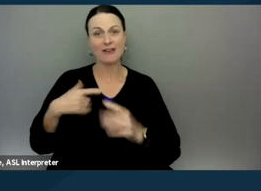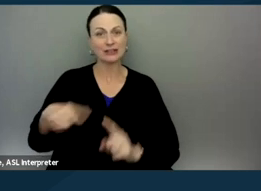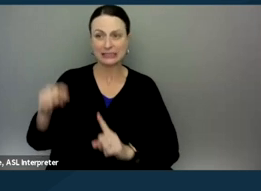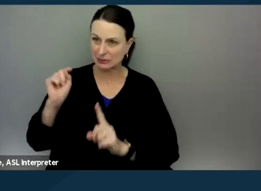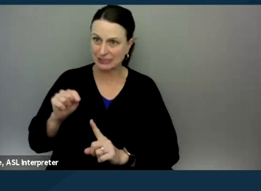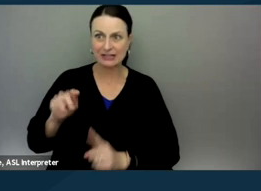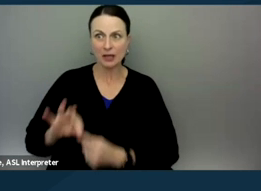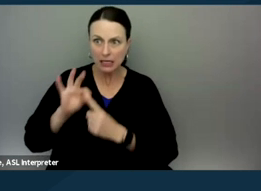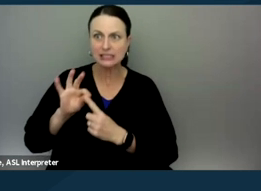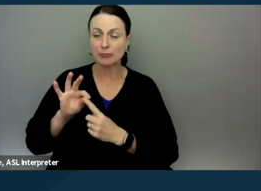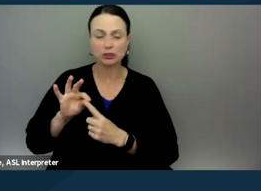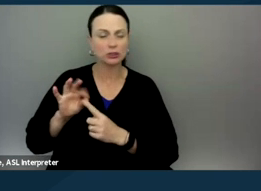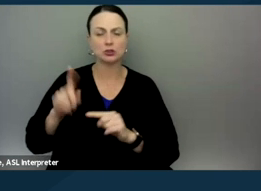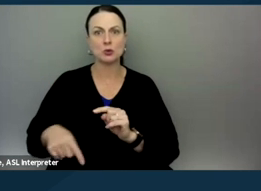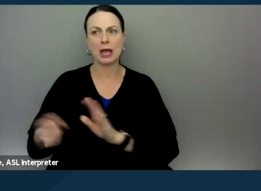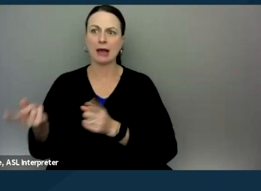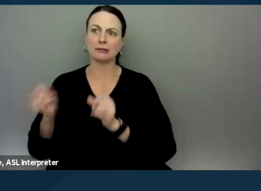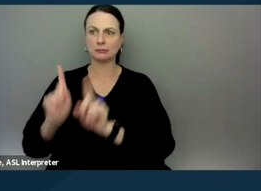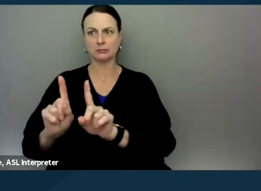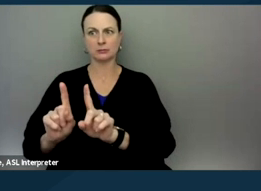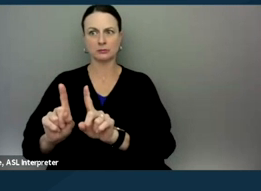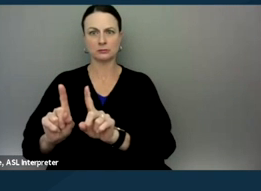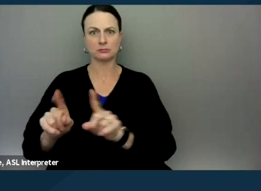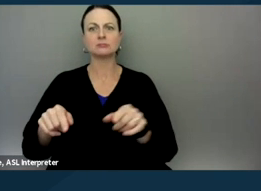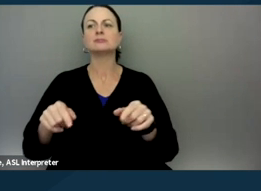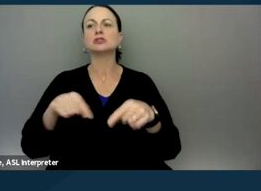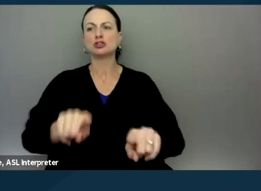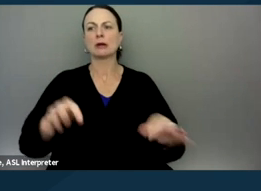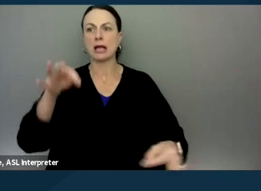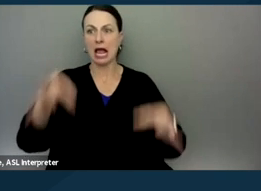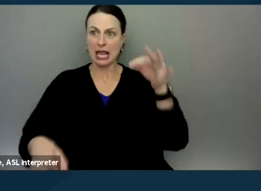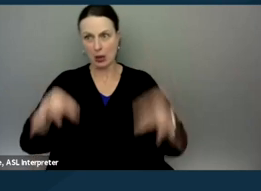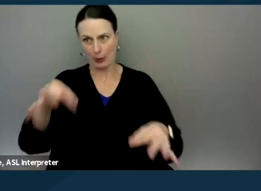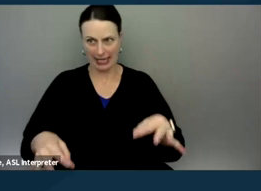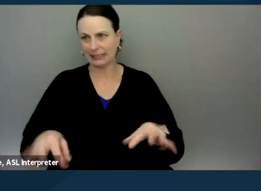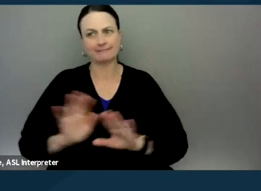you cannot represent somebody at a contested hearing. And we'll talk a little bit about what we,